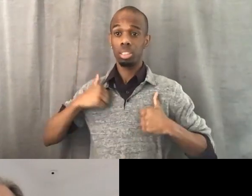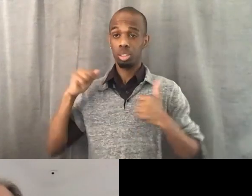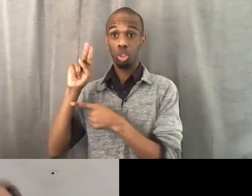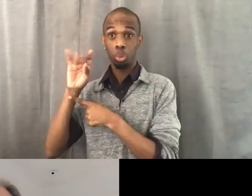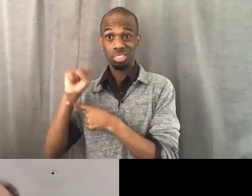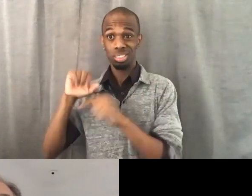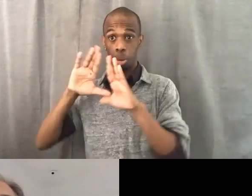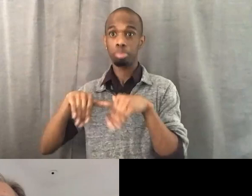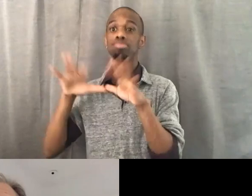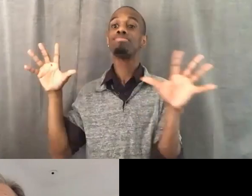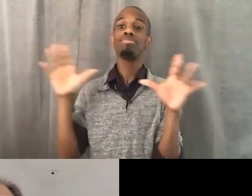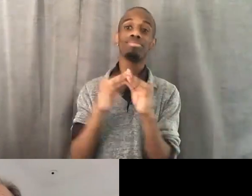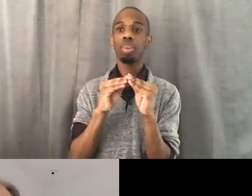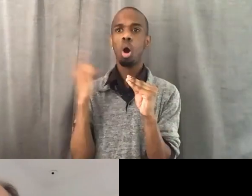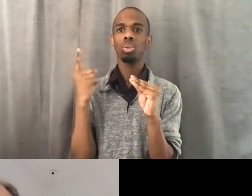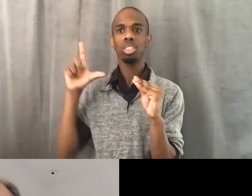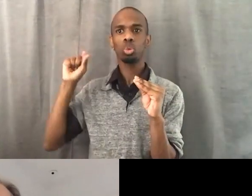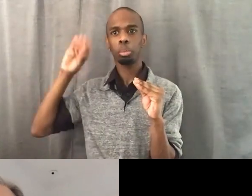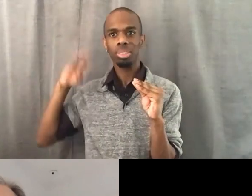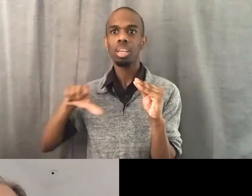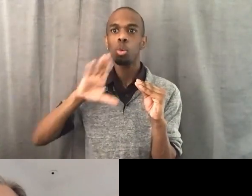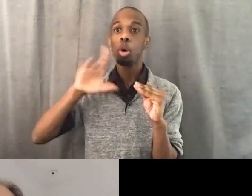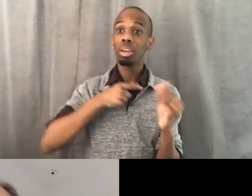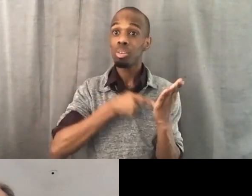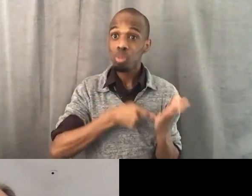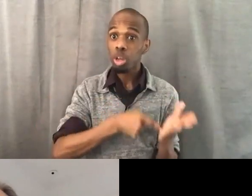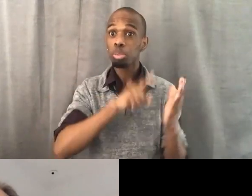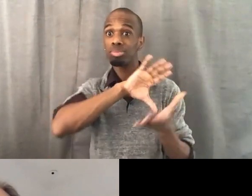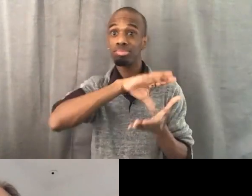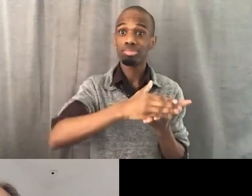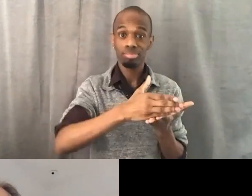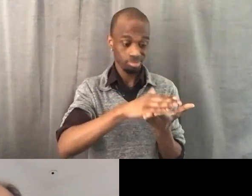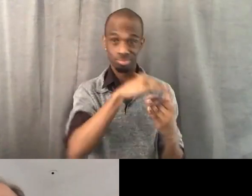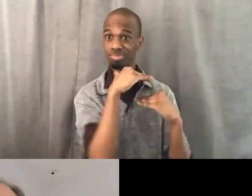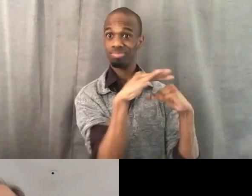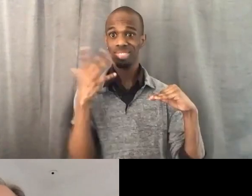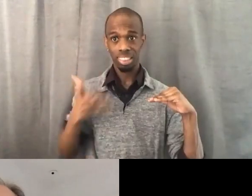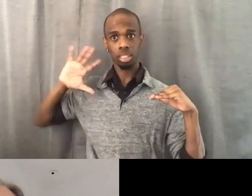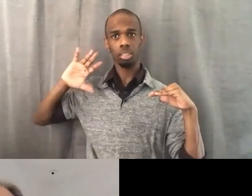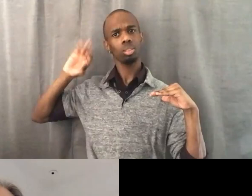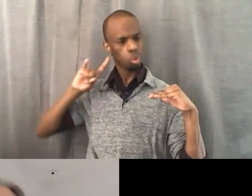are gonna be affordable on the rest of market. And we're trying to change that. And so up till now, we've been working